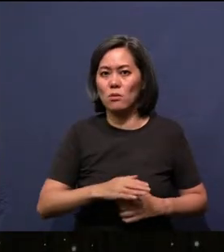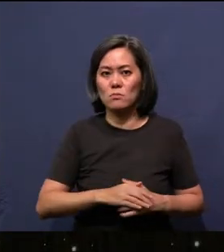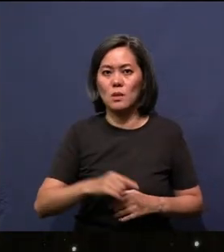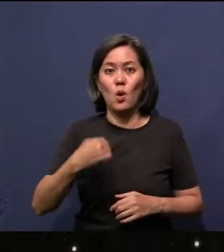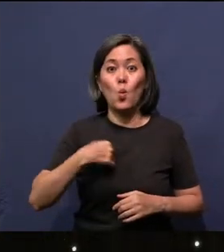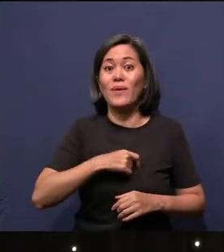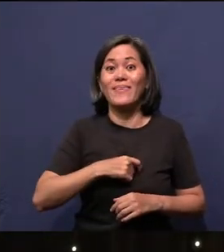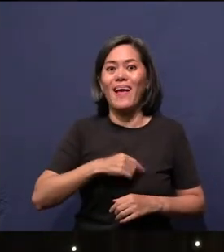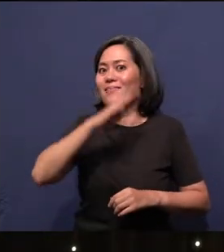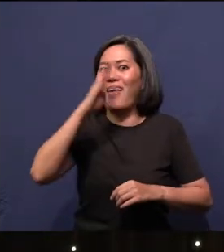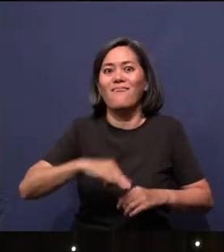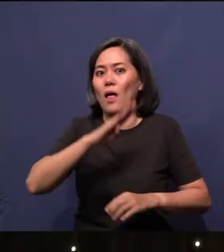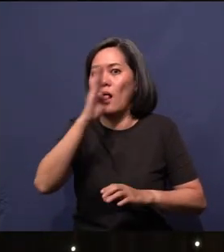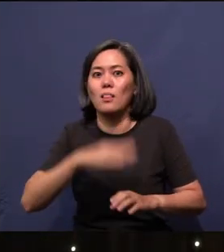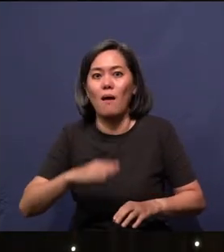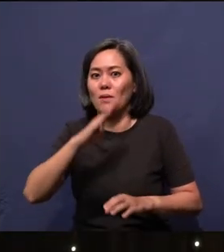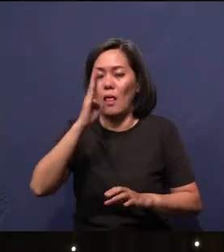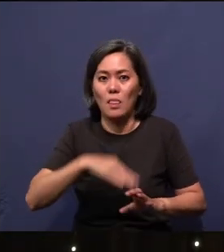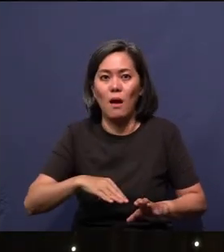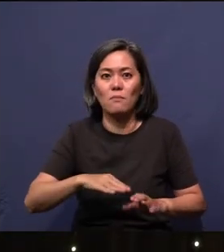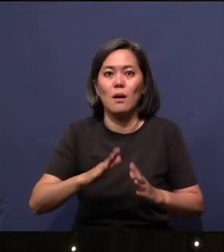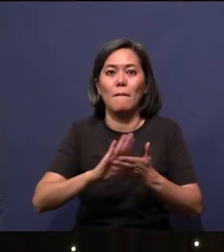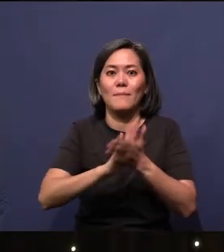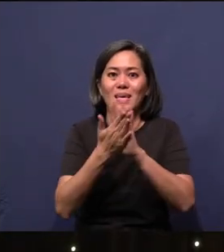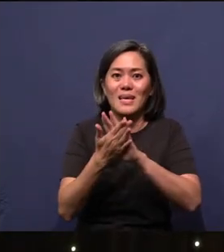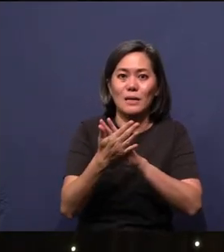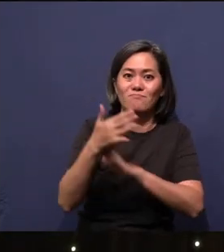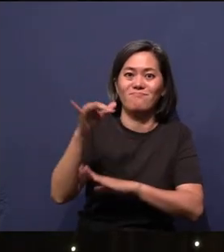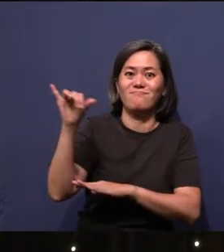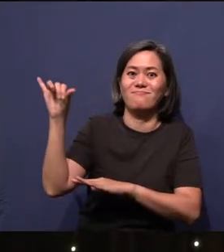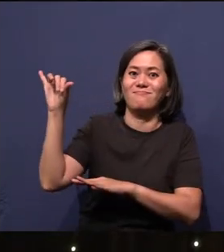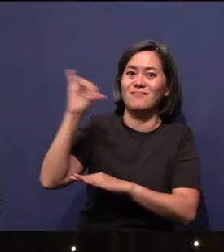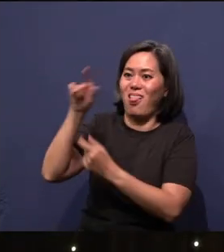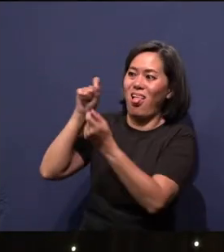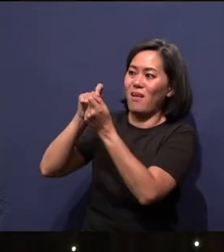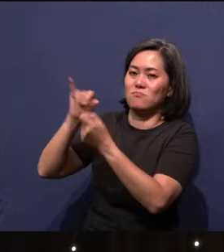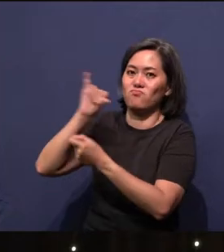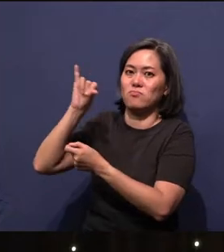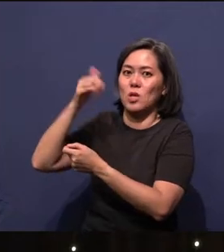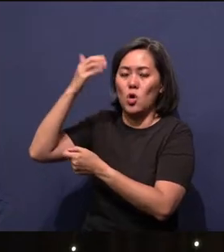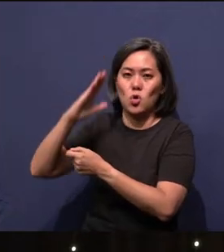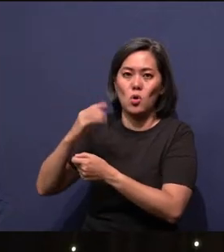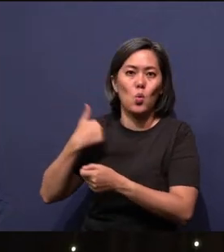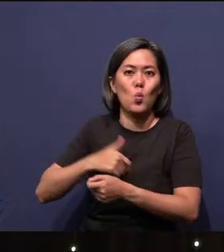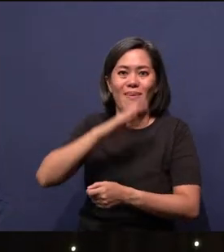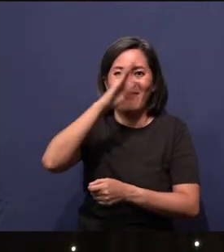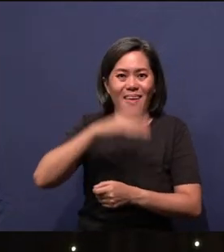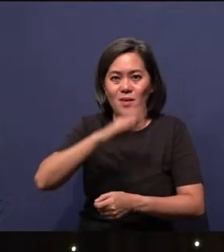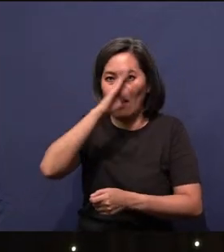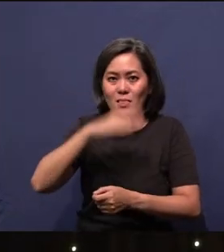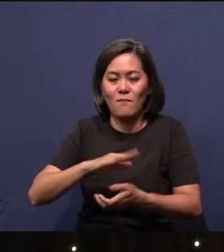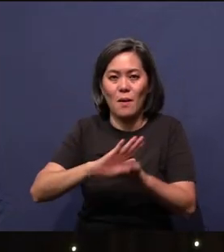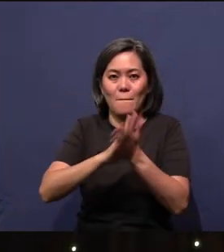never ever be like God. We can never ever be like God.